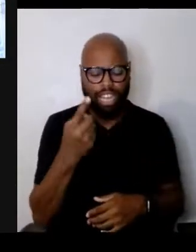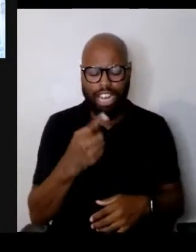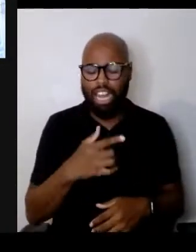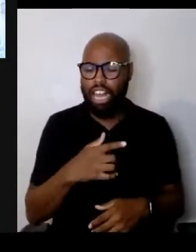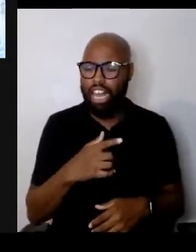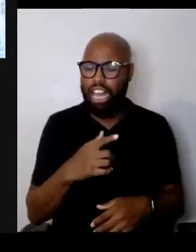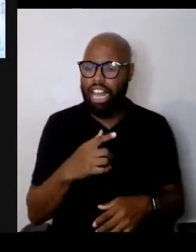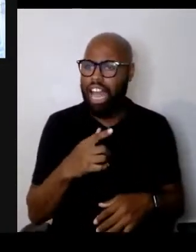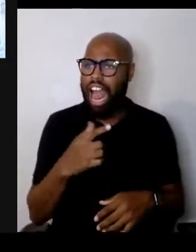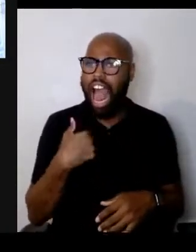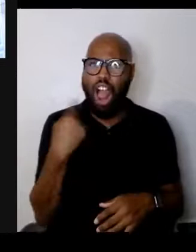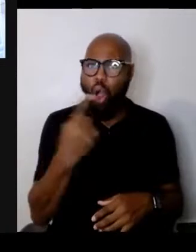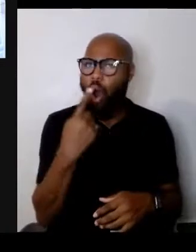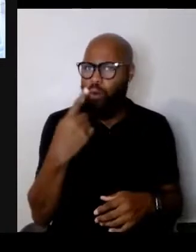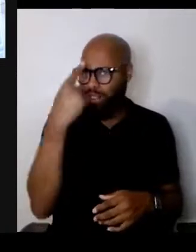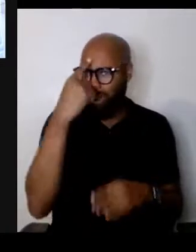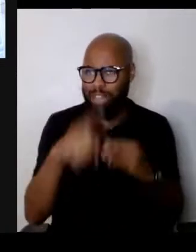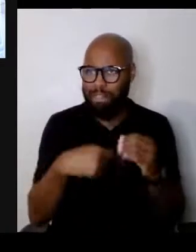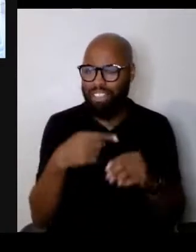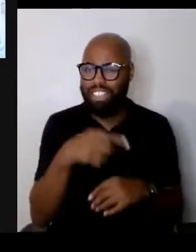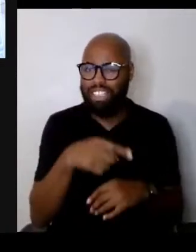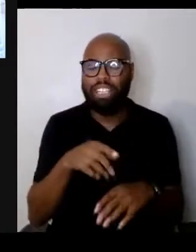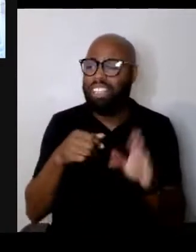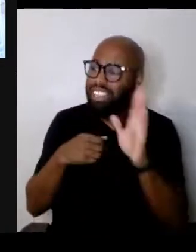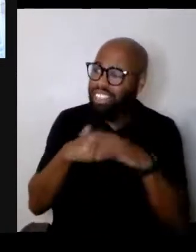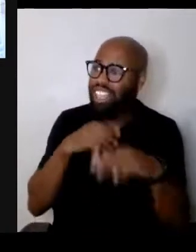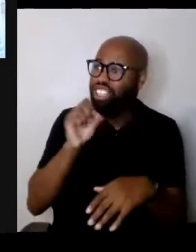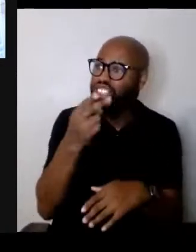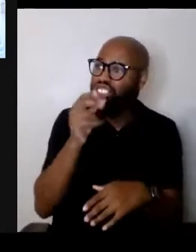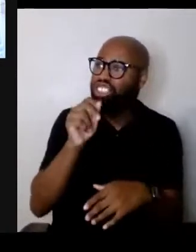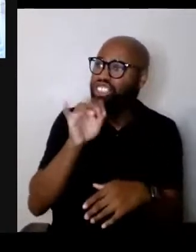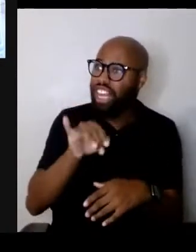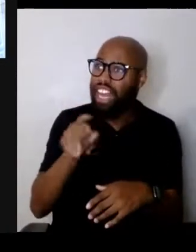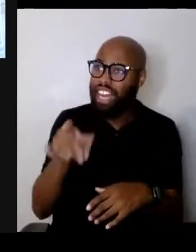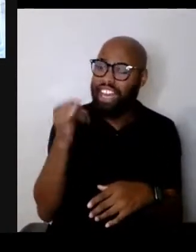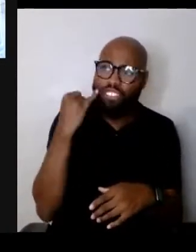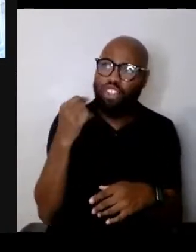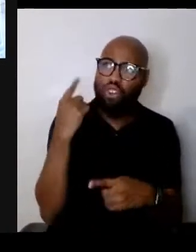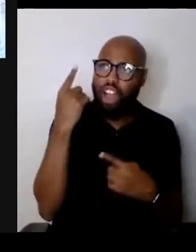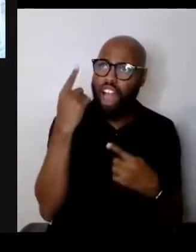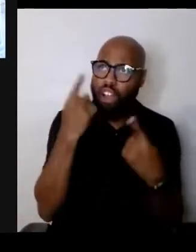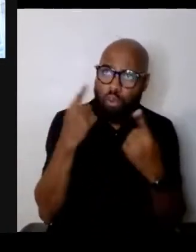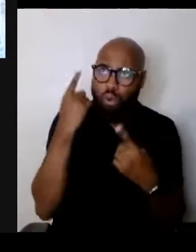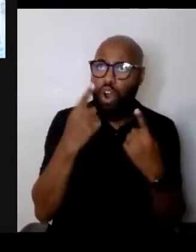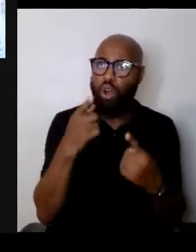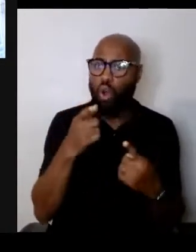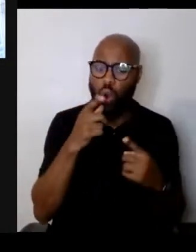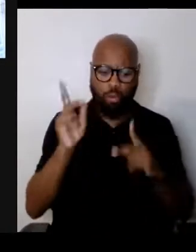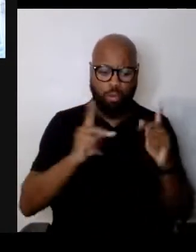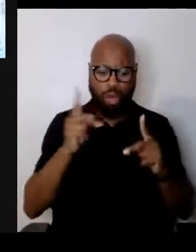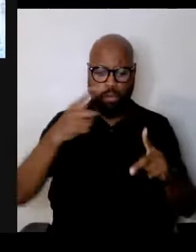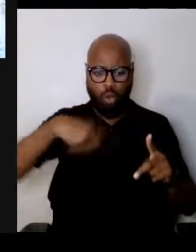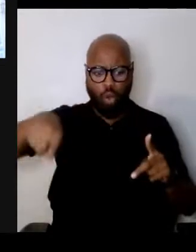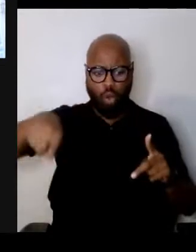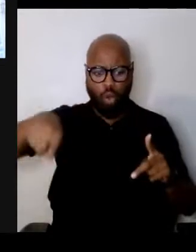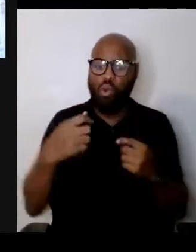He said, "Shai, if you've ever wondered "who among the people we know would've saved my grandparents